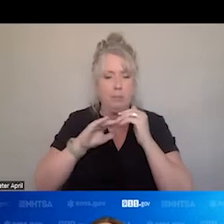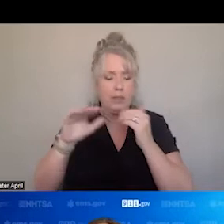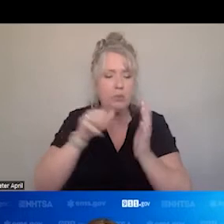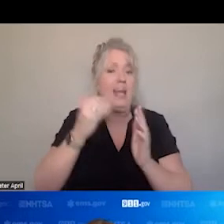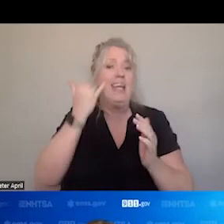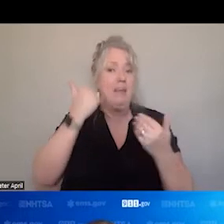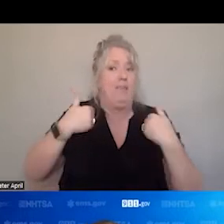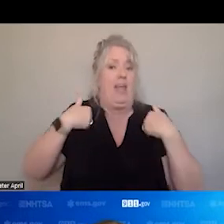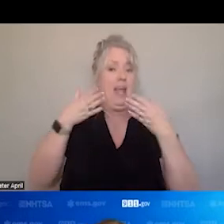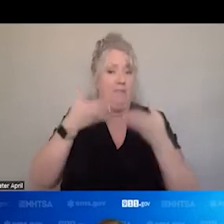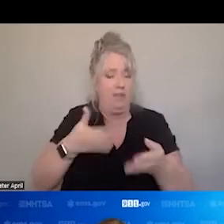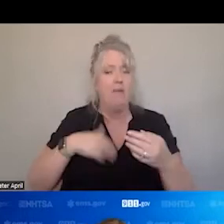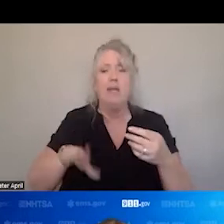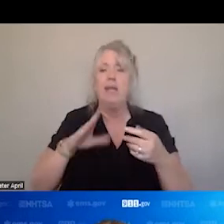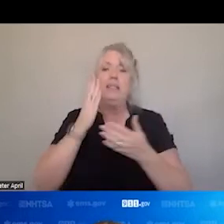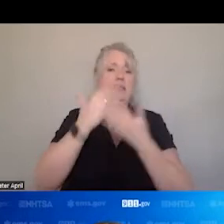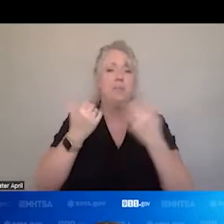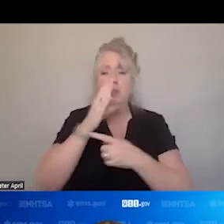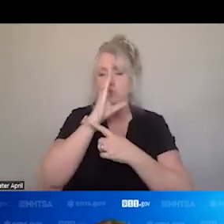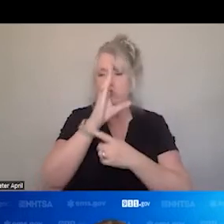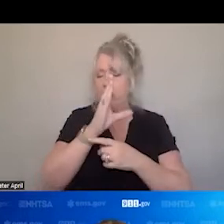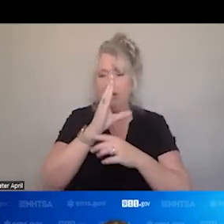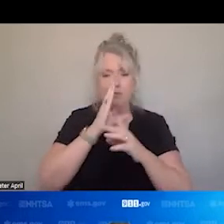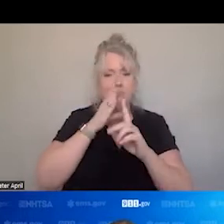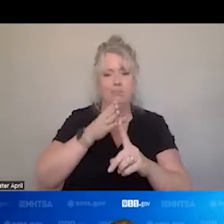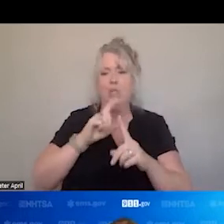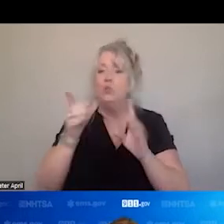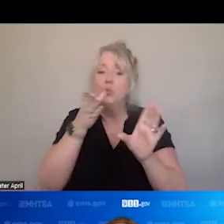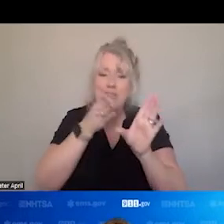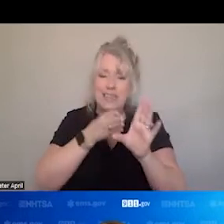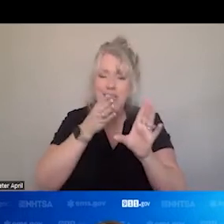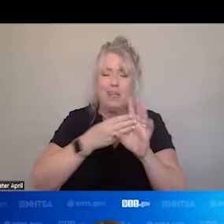SOME PLACES ARE DOING DIRECT ACCESS TO PSYCHIATRIC CARE CENTERS, BUT THAT IS